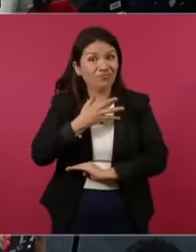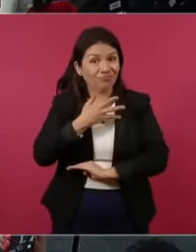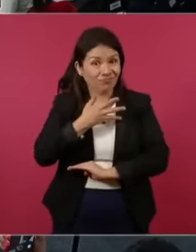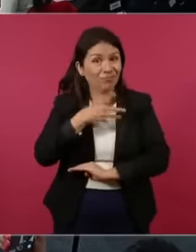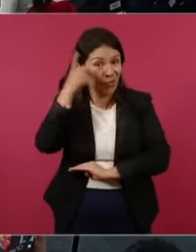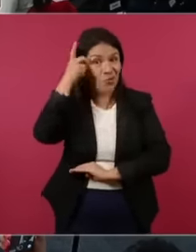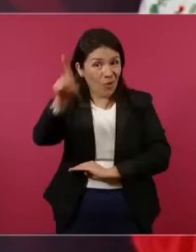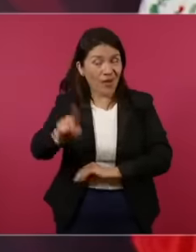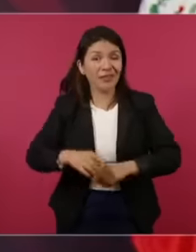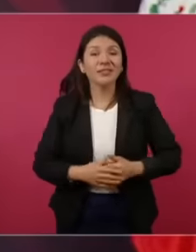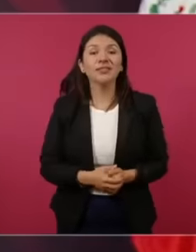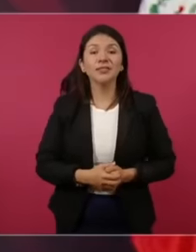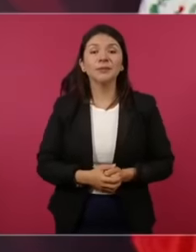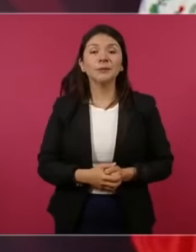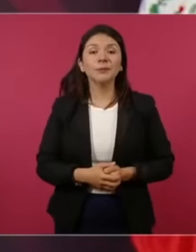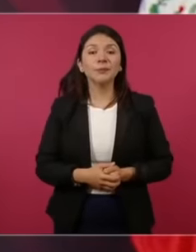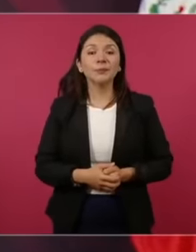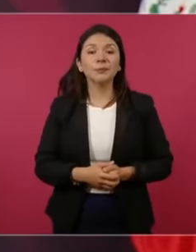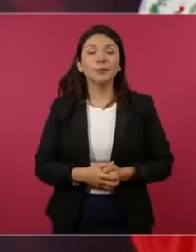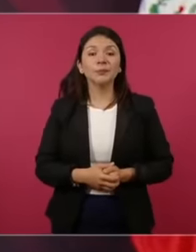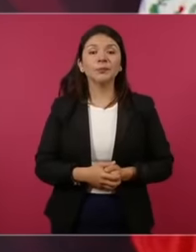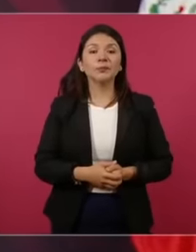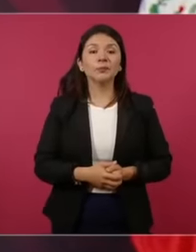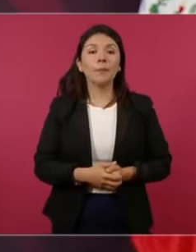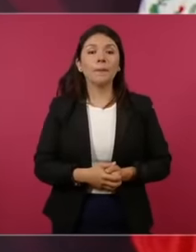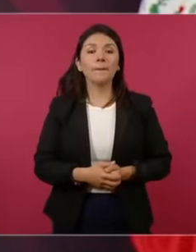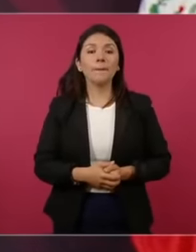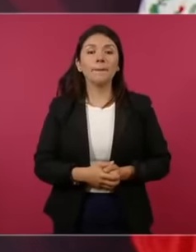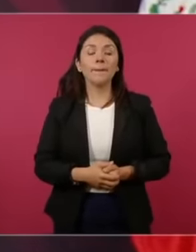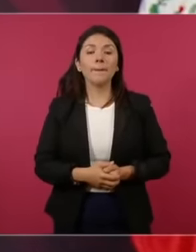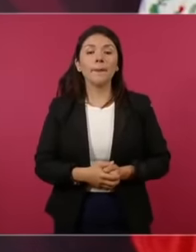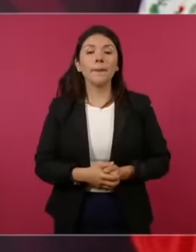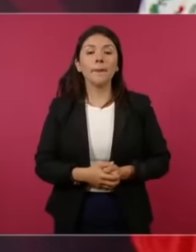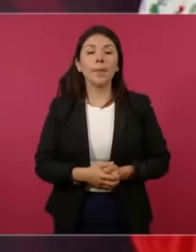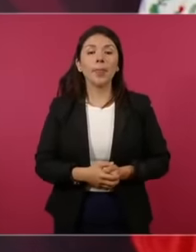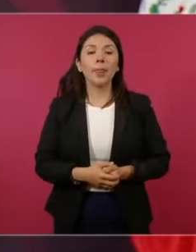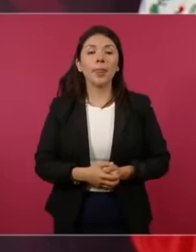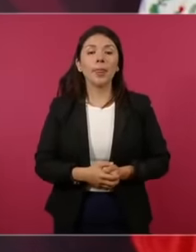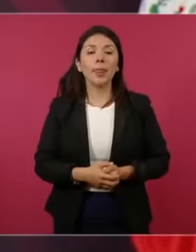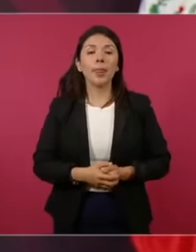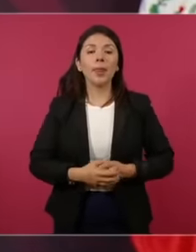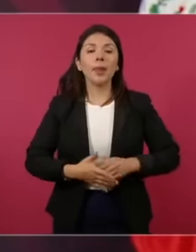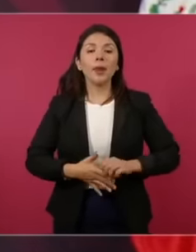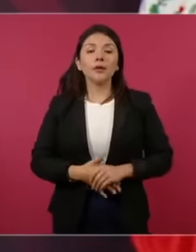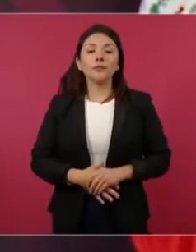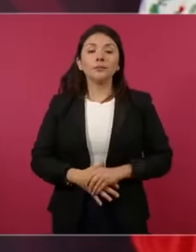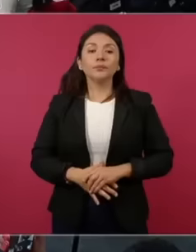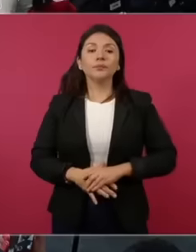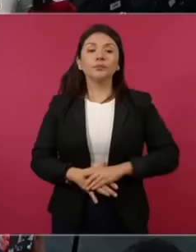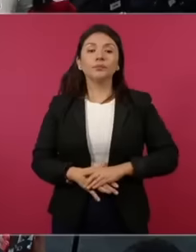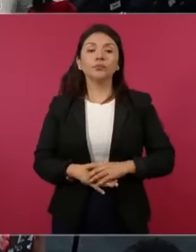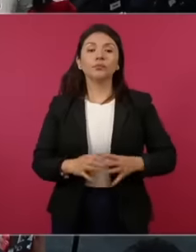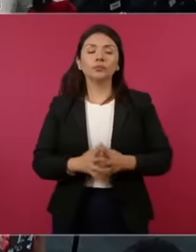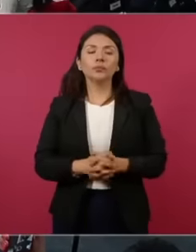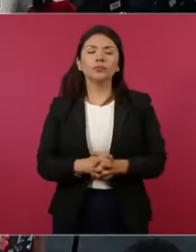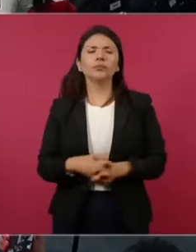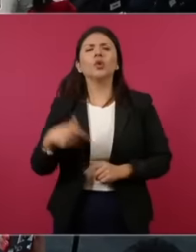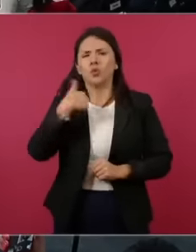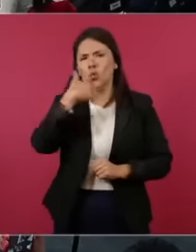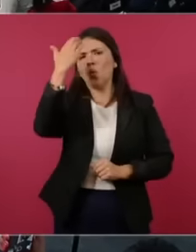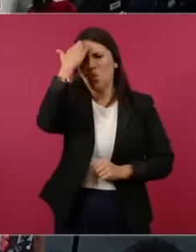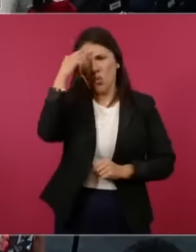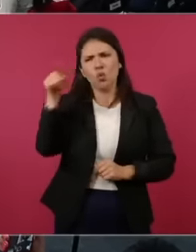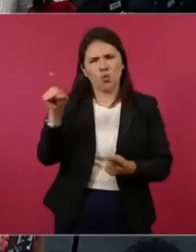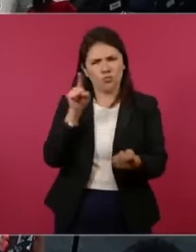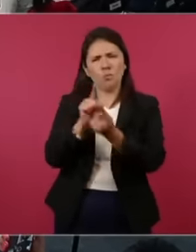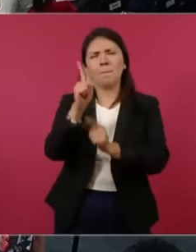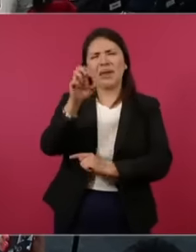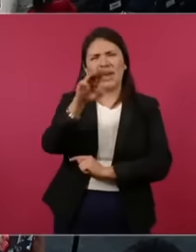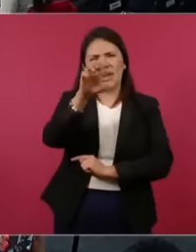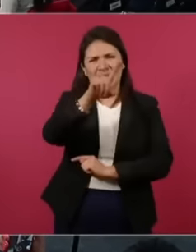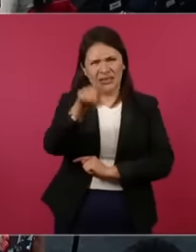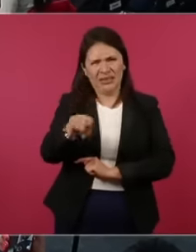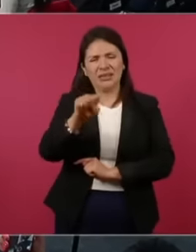and I know him because at a time when I was head